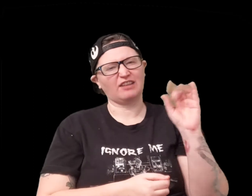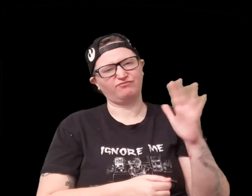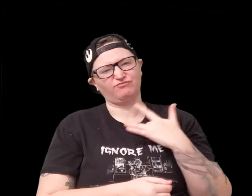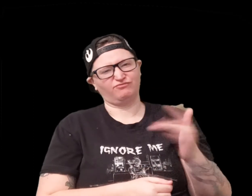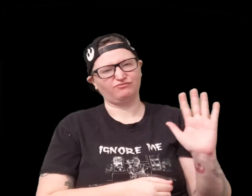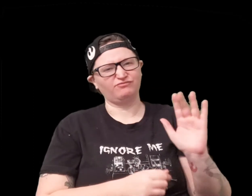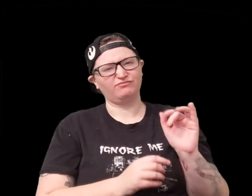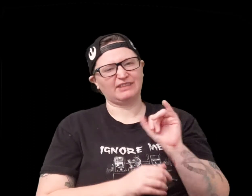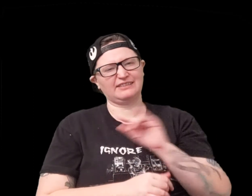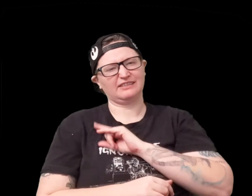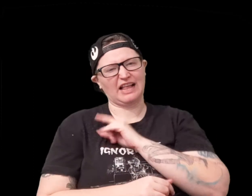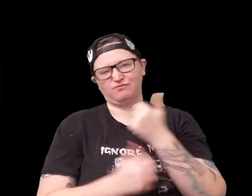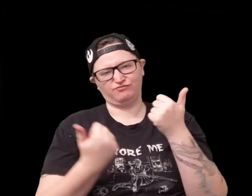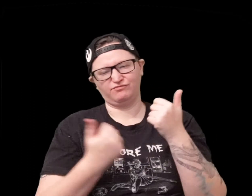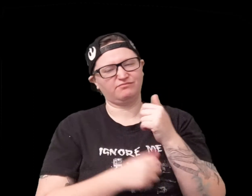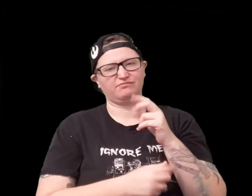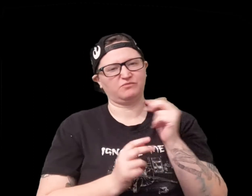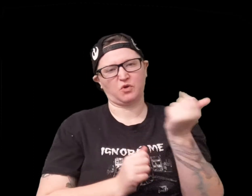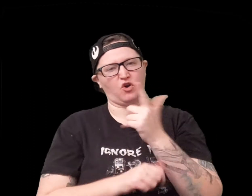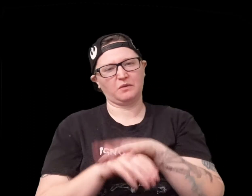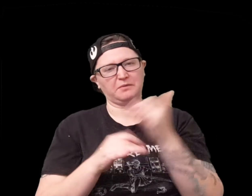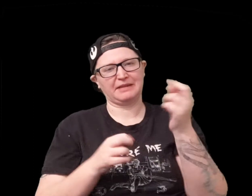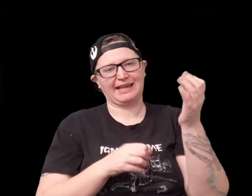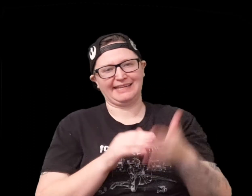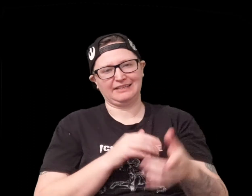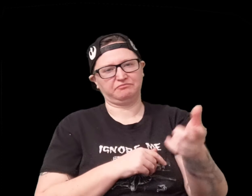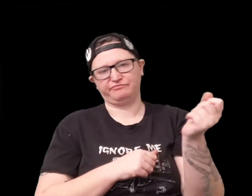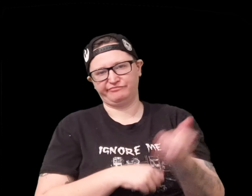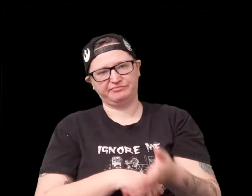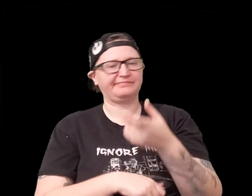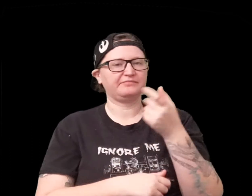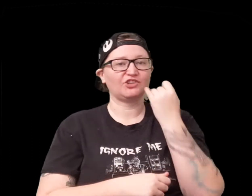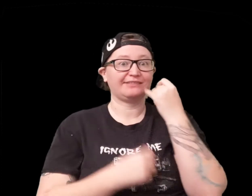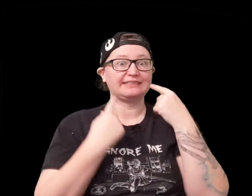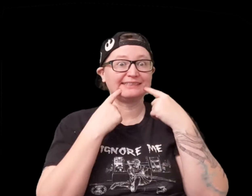yeah that's more of the into the odd sort of style which is great so everything's on the player's end